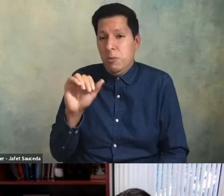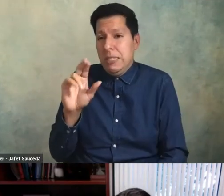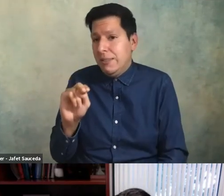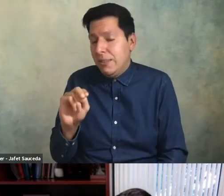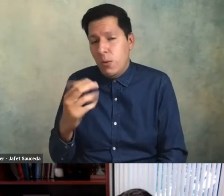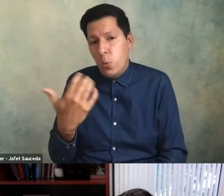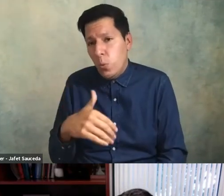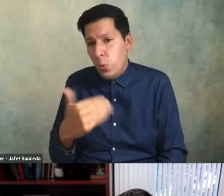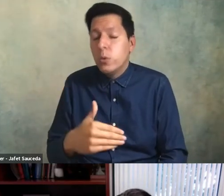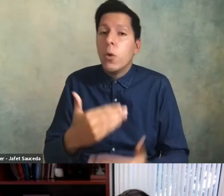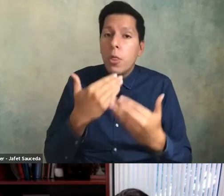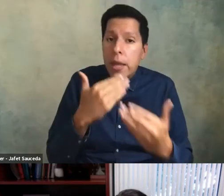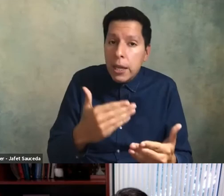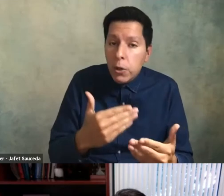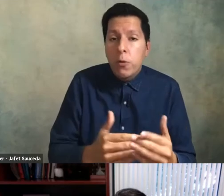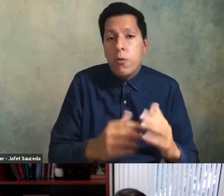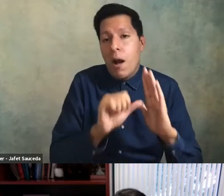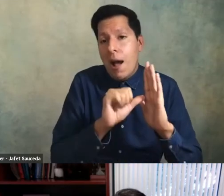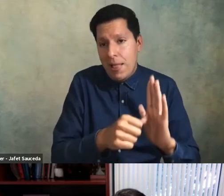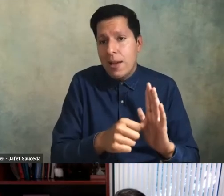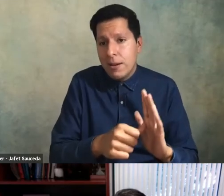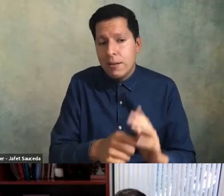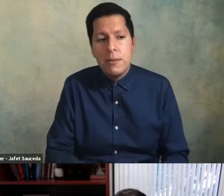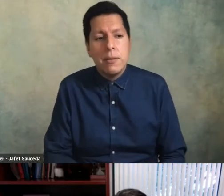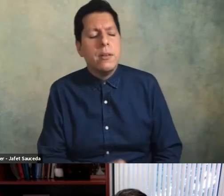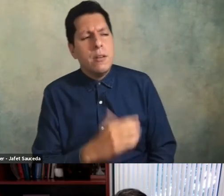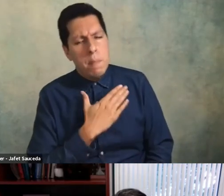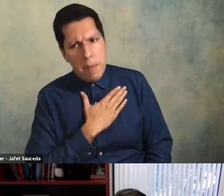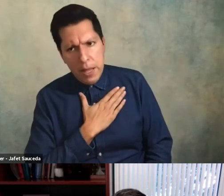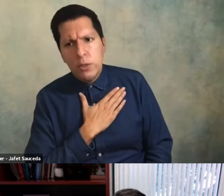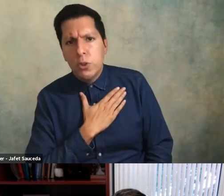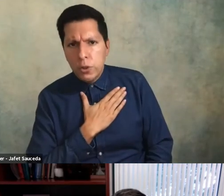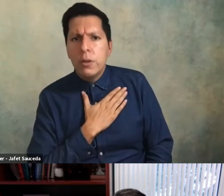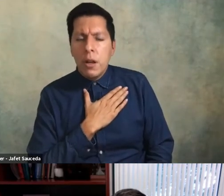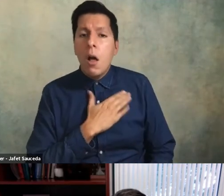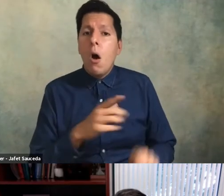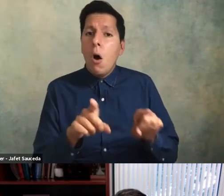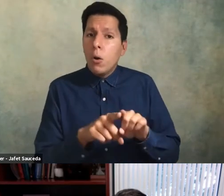for highlighting that my pleasure let me also highlight that this is unpaid labor